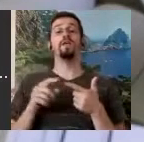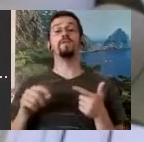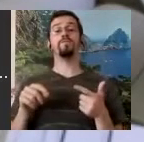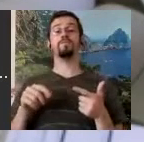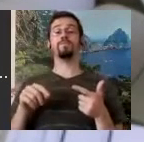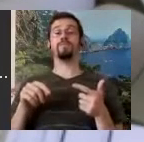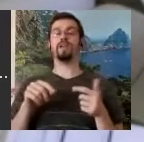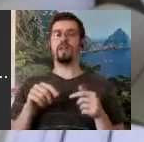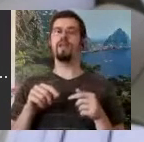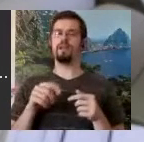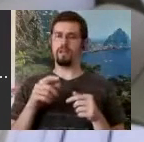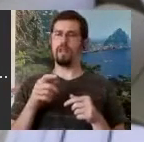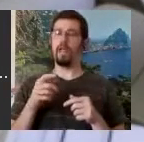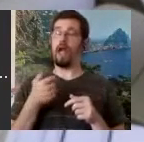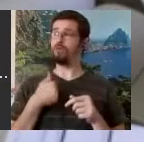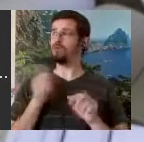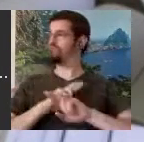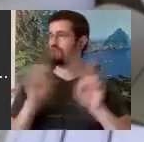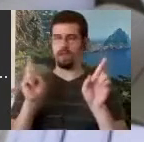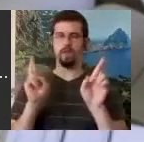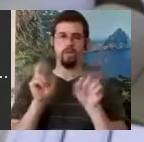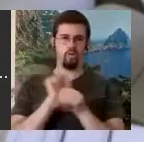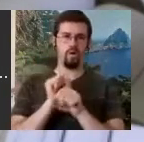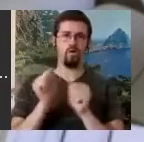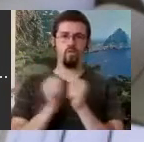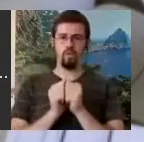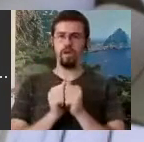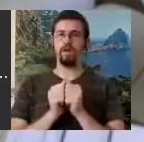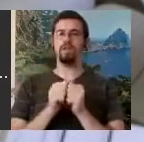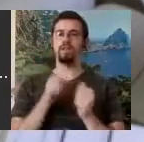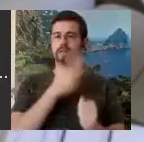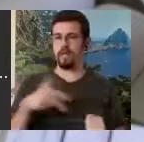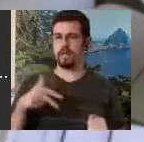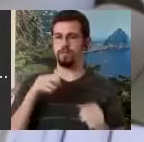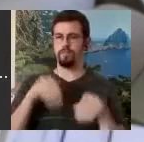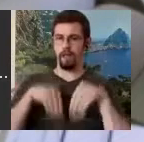to work with the Royal Danish Ballet and I went to Flemming Flindt, to the director